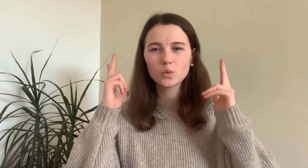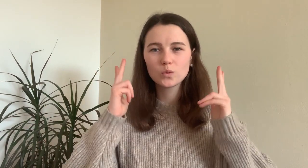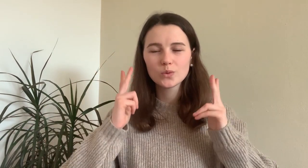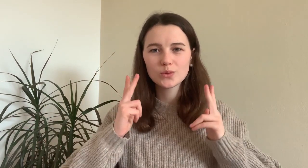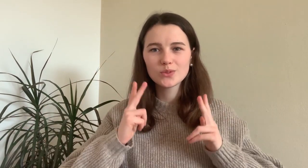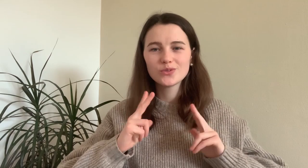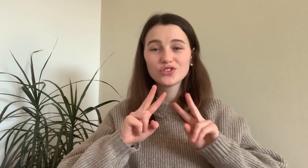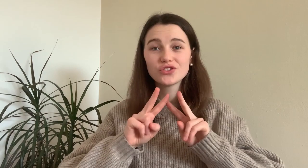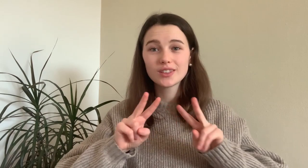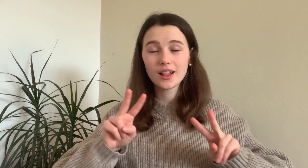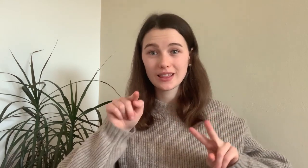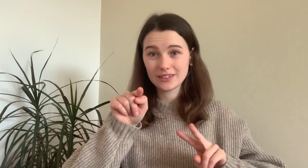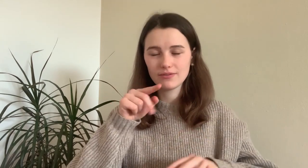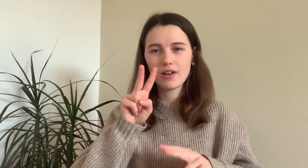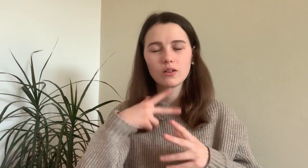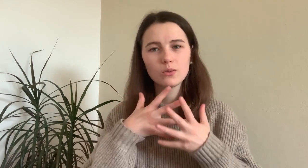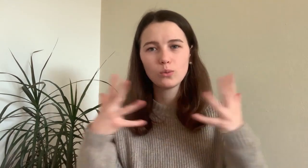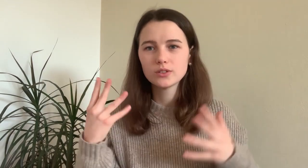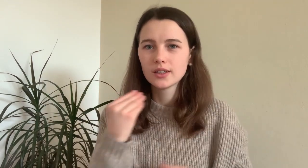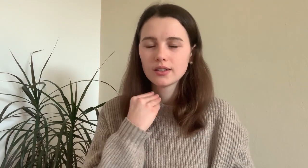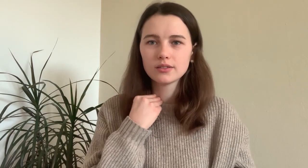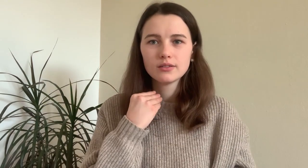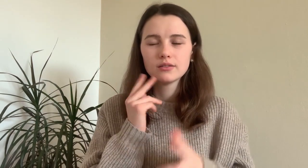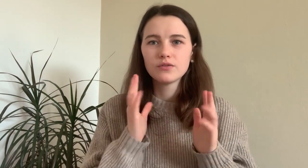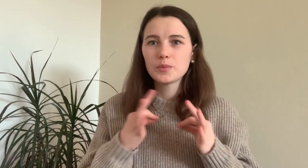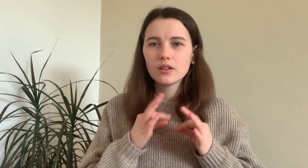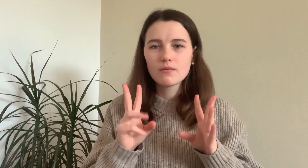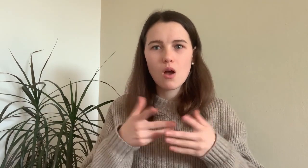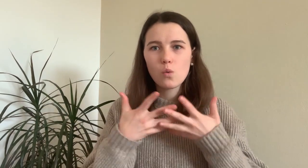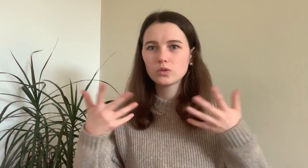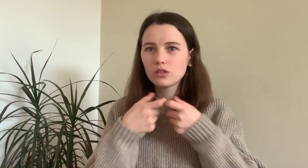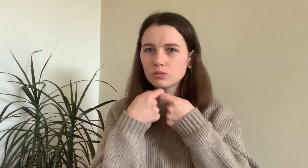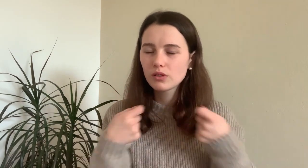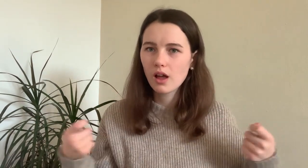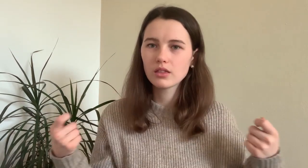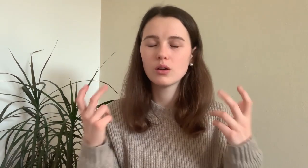It´s quiet.Silence. I really enjoy it..for me its relaxation.